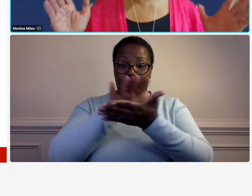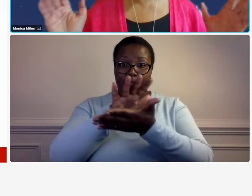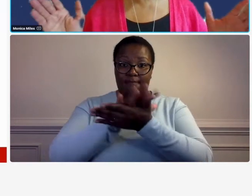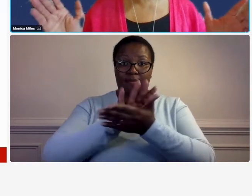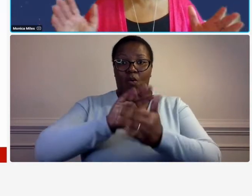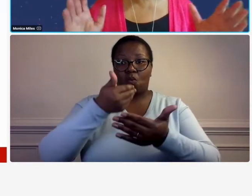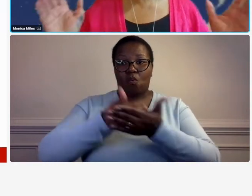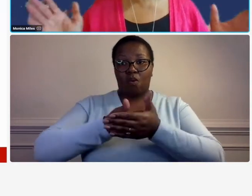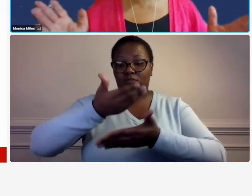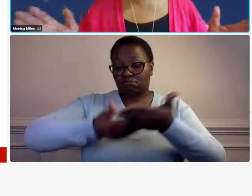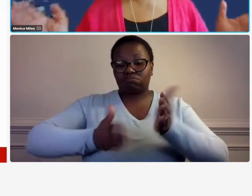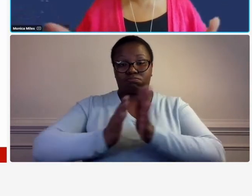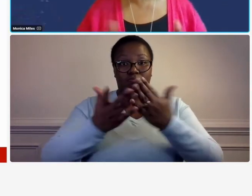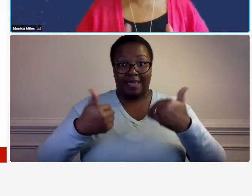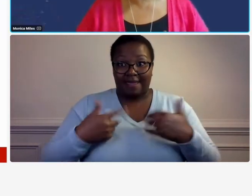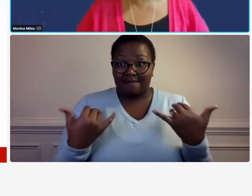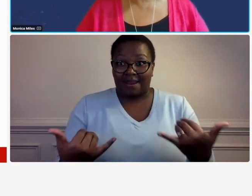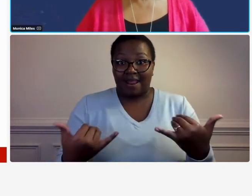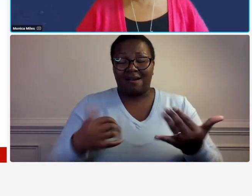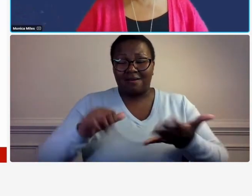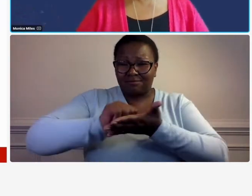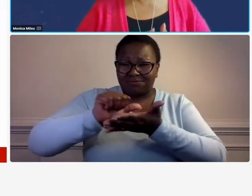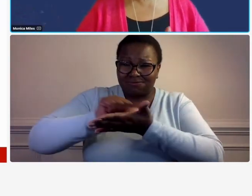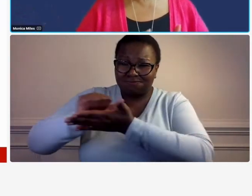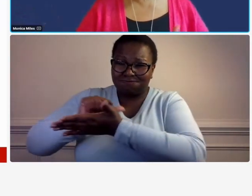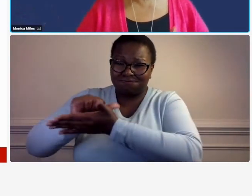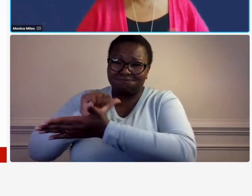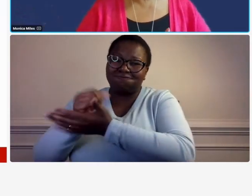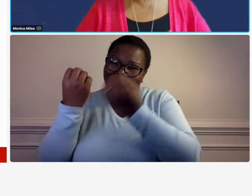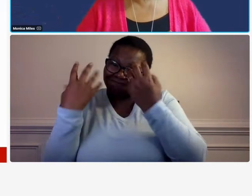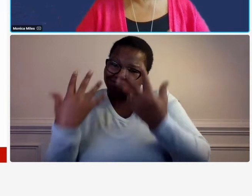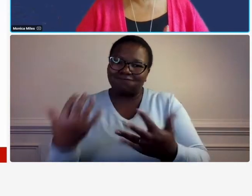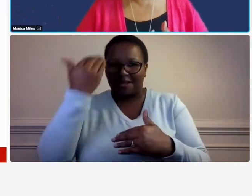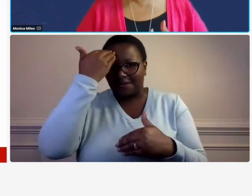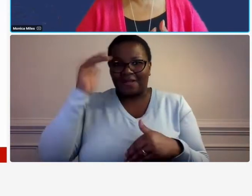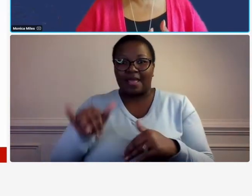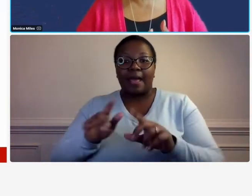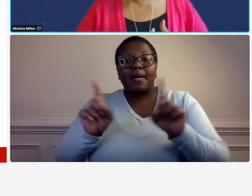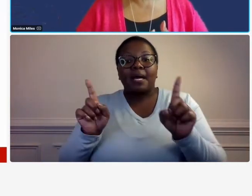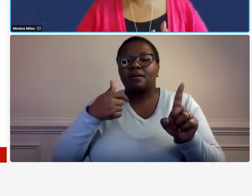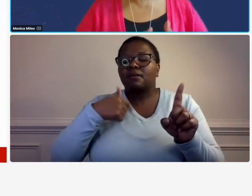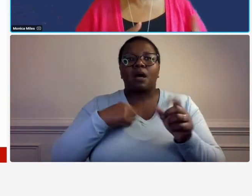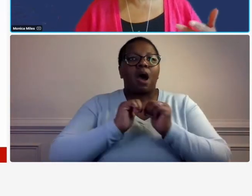it's hundreds of pages so basically the way that i use far31 i use it you know they have an index